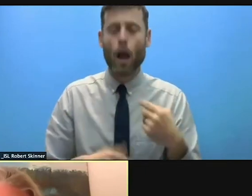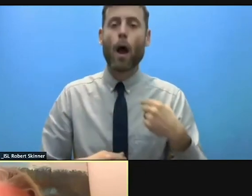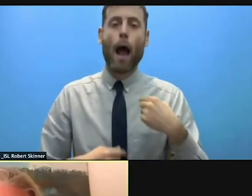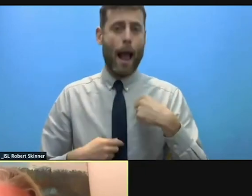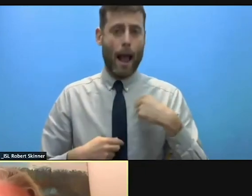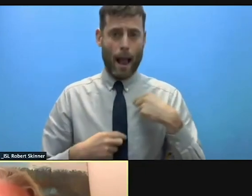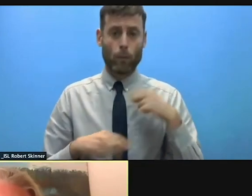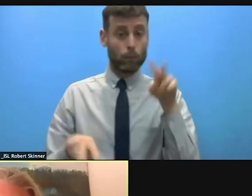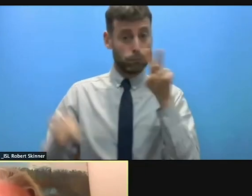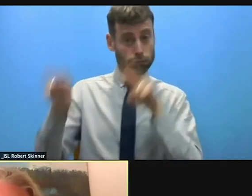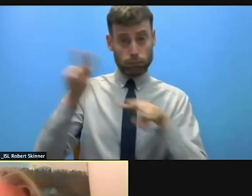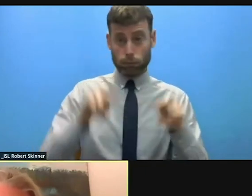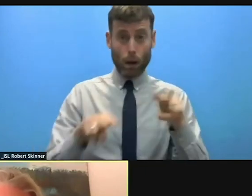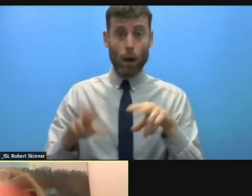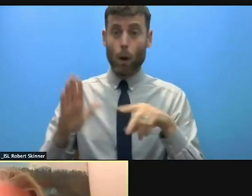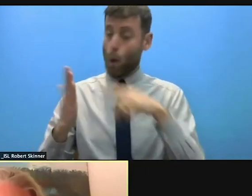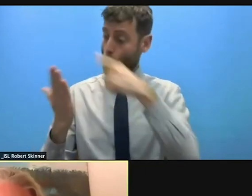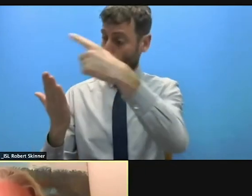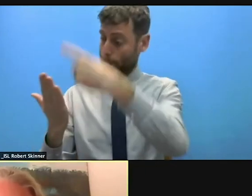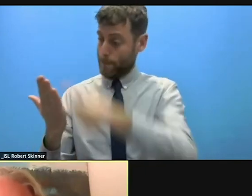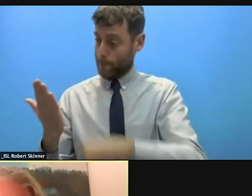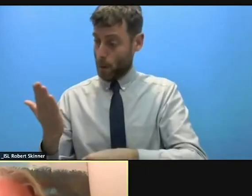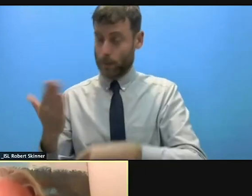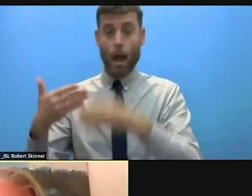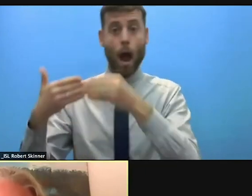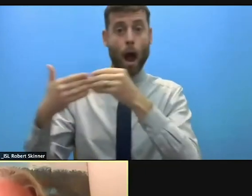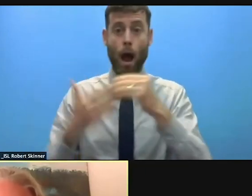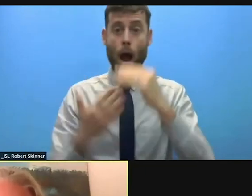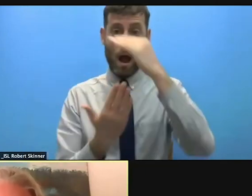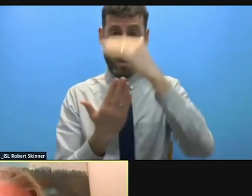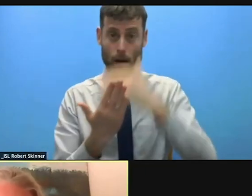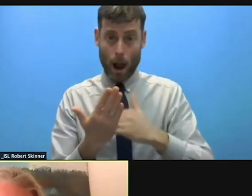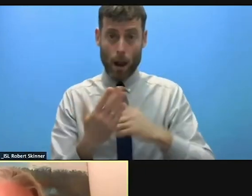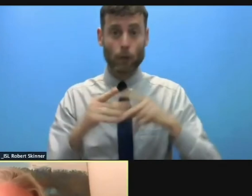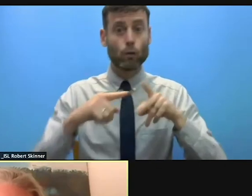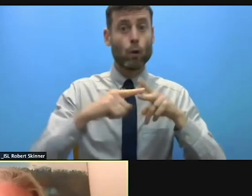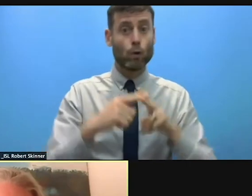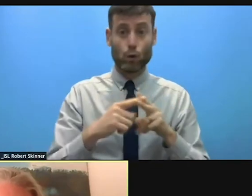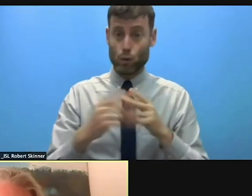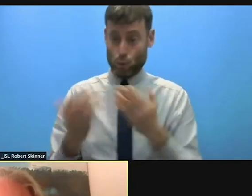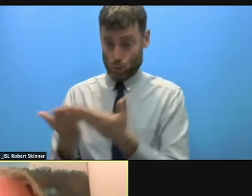policies and guidelines and tools for receiving the centrality of protection already today.